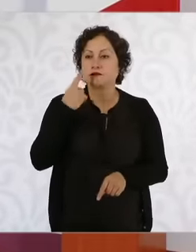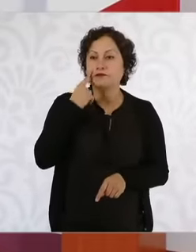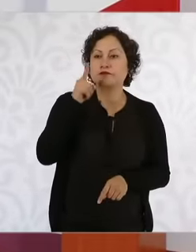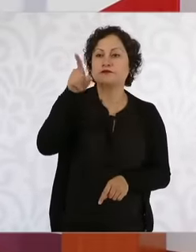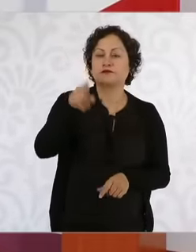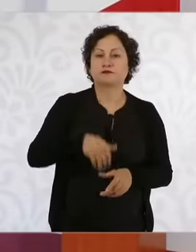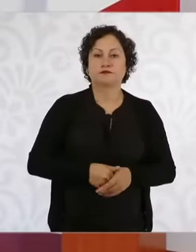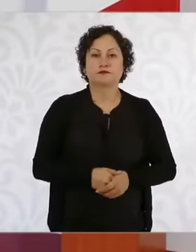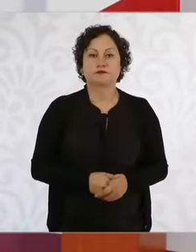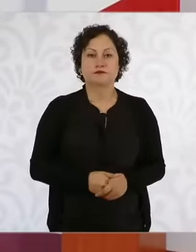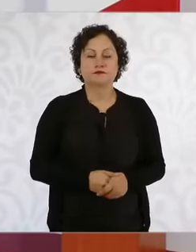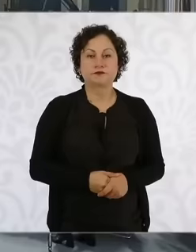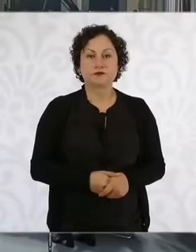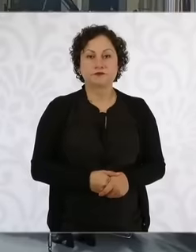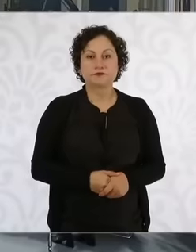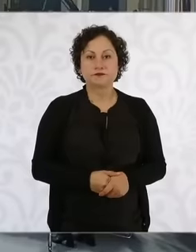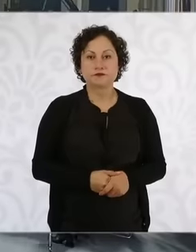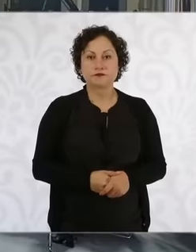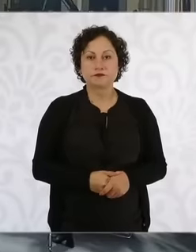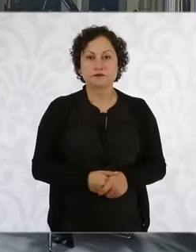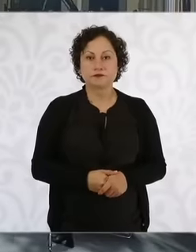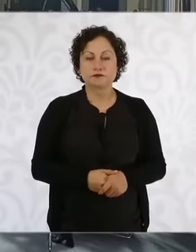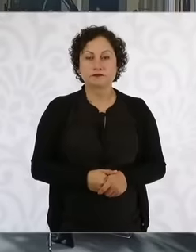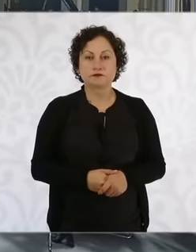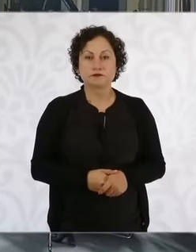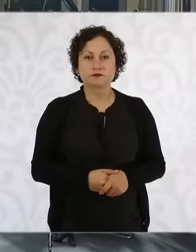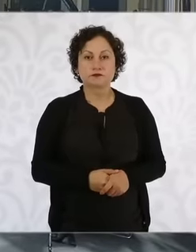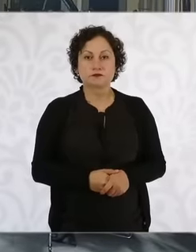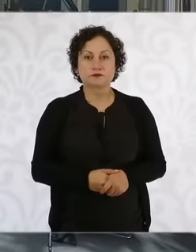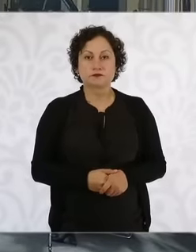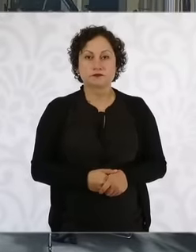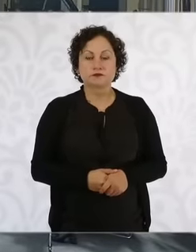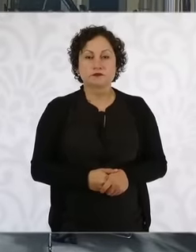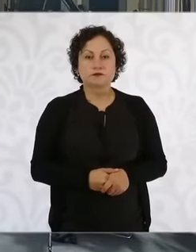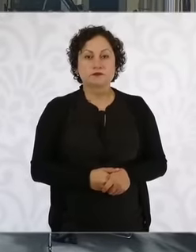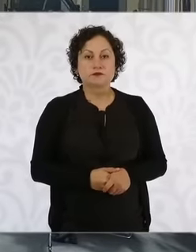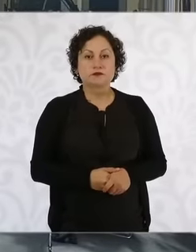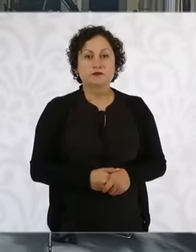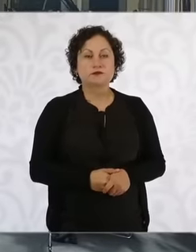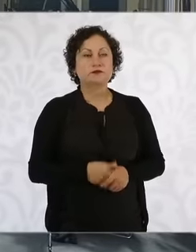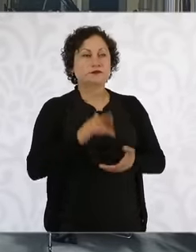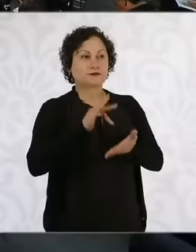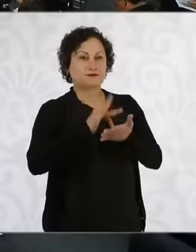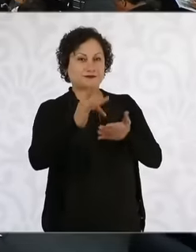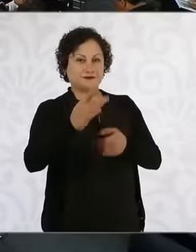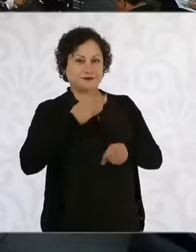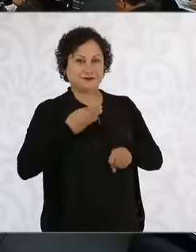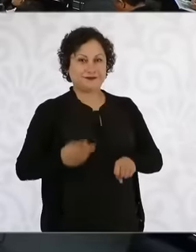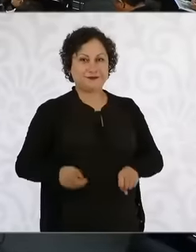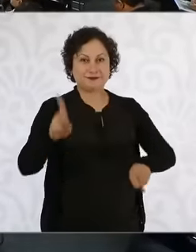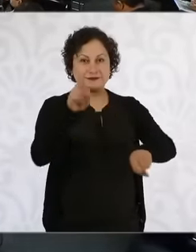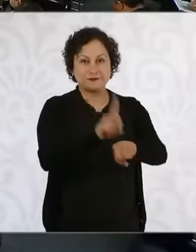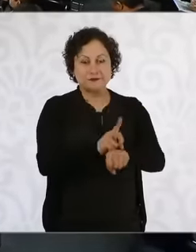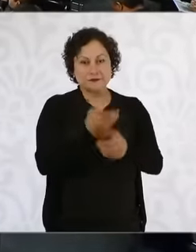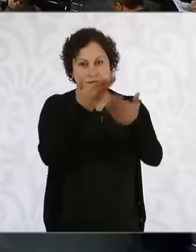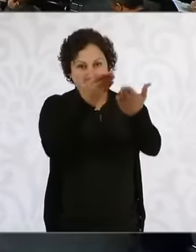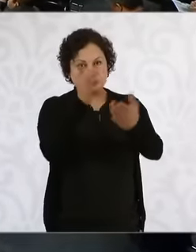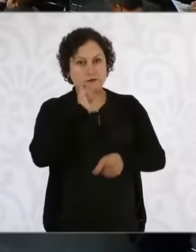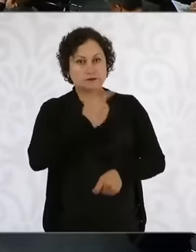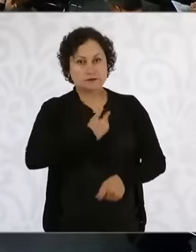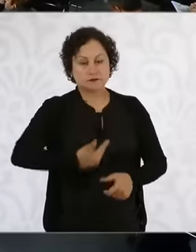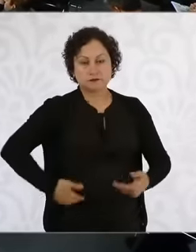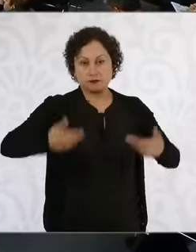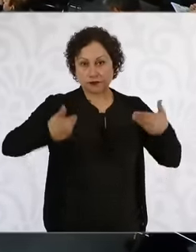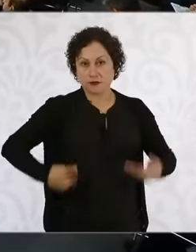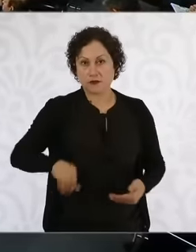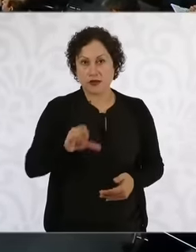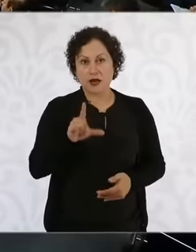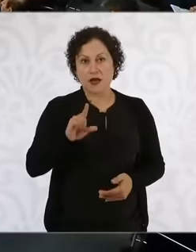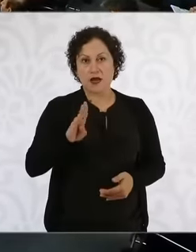is thank you Good morning Madam President Alberto Marroquín Espinoza from jf reports